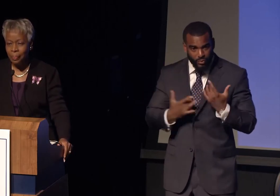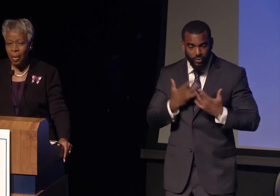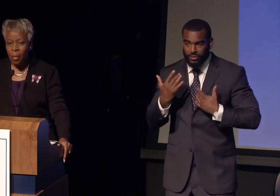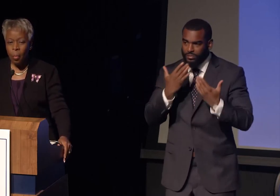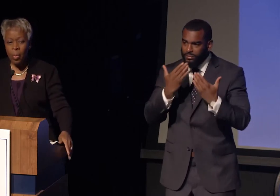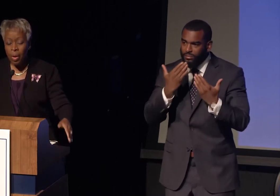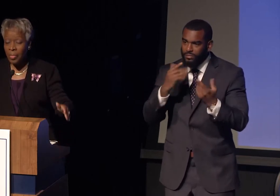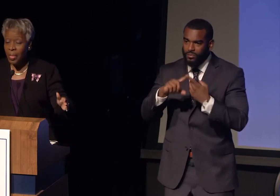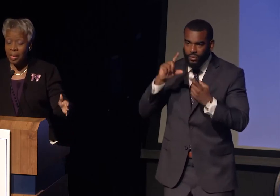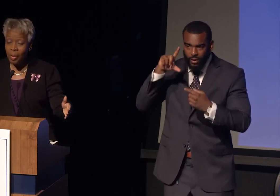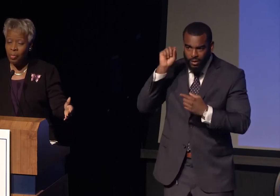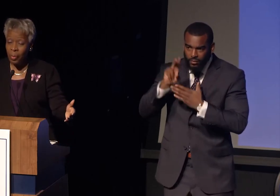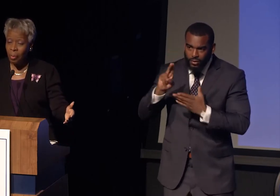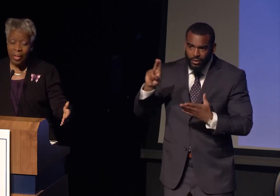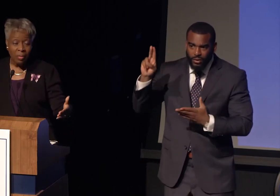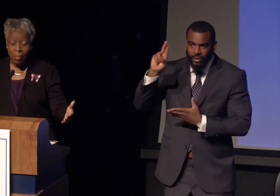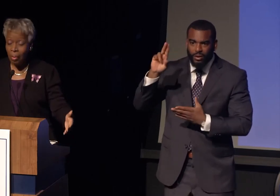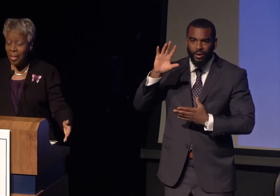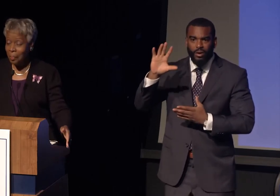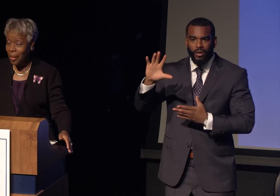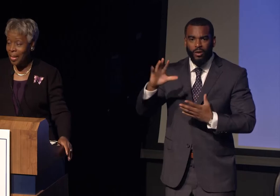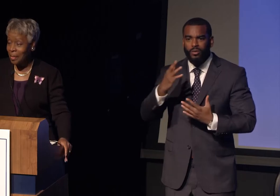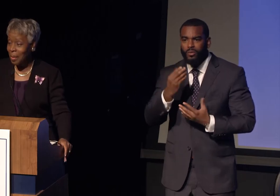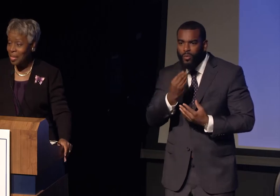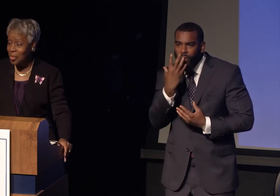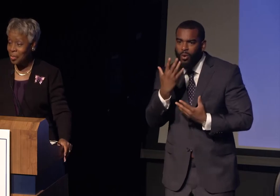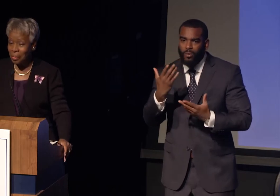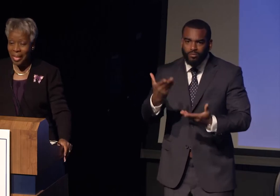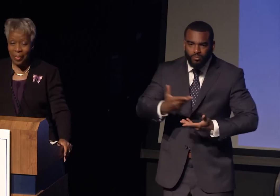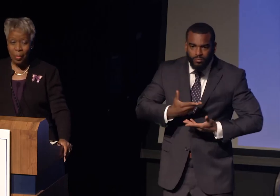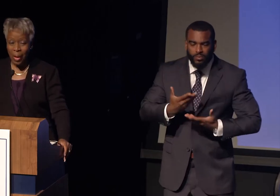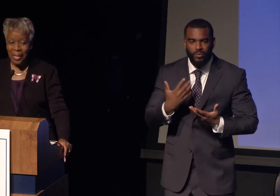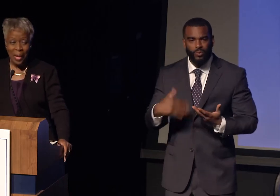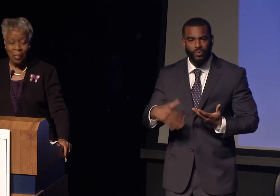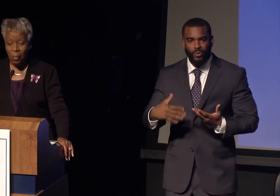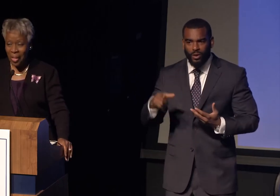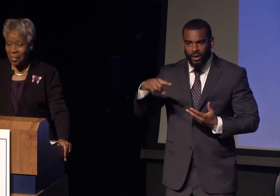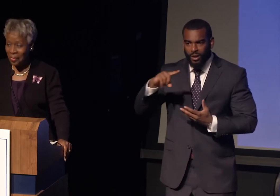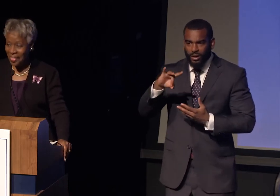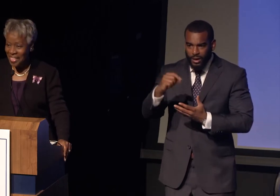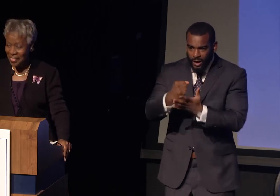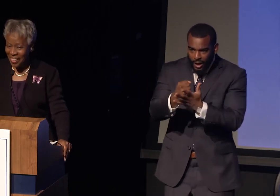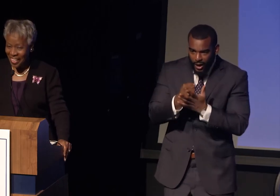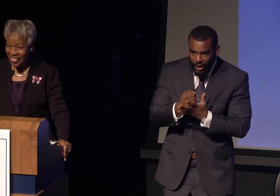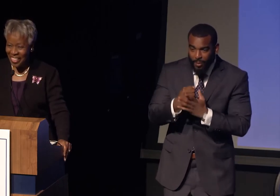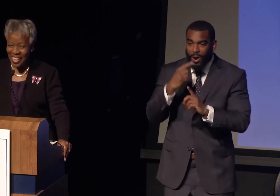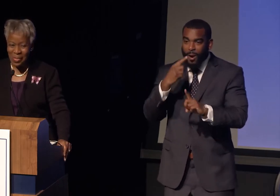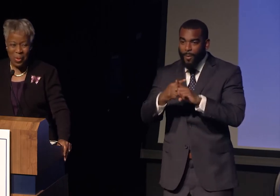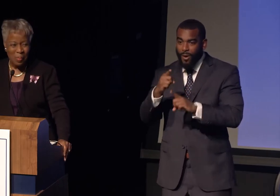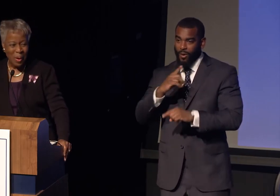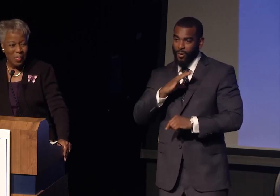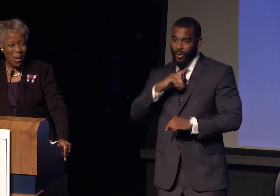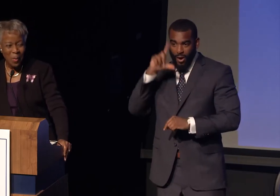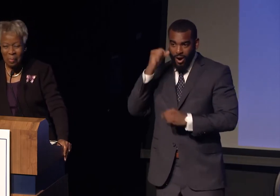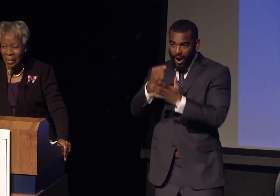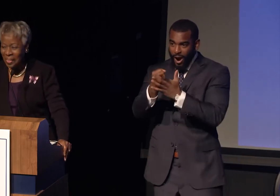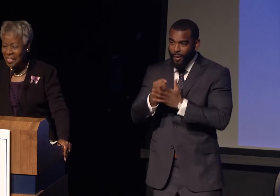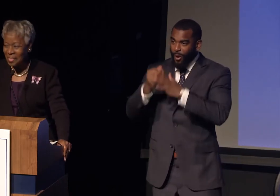We want to thank them for whatever role they played in making sure we had the right kind of weather for this event. We didn't have to worry about umbrellas